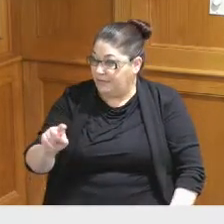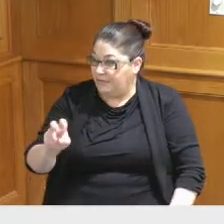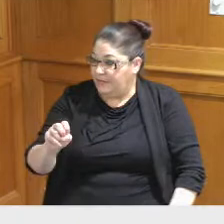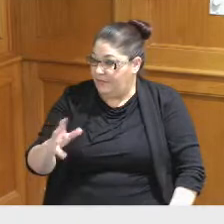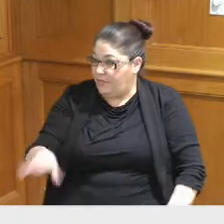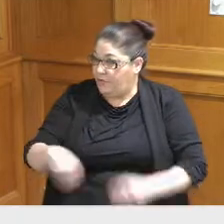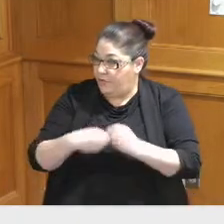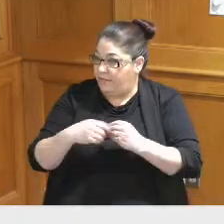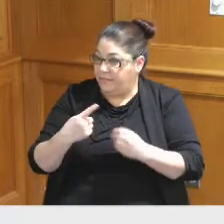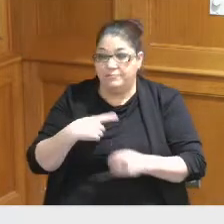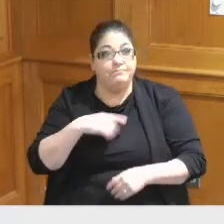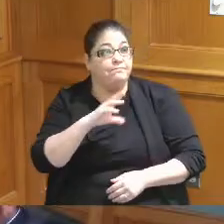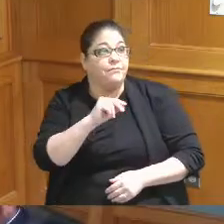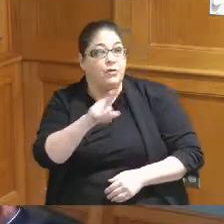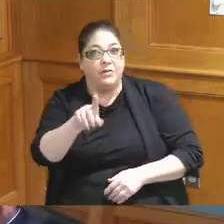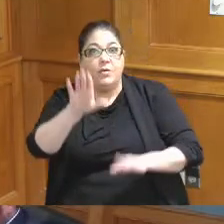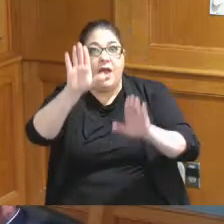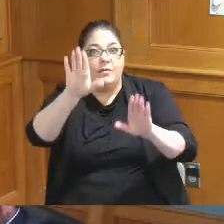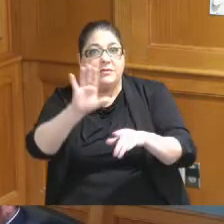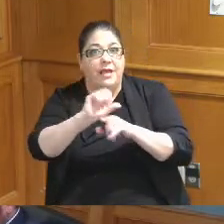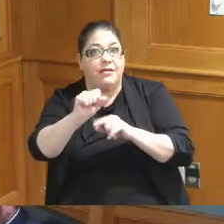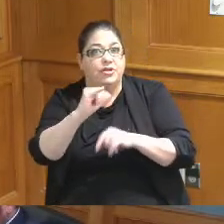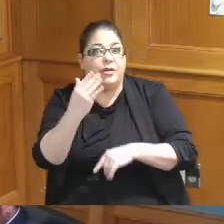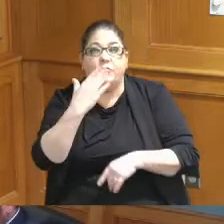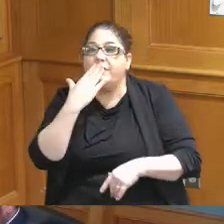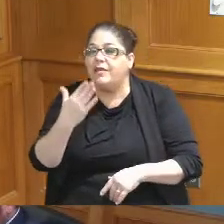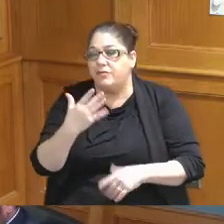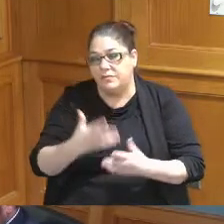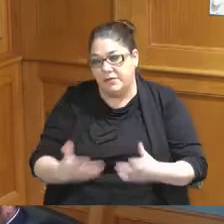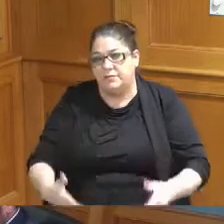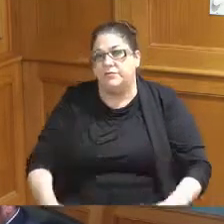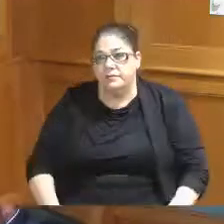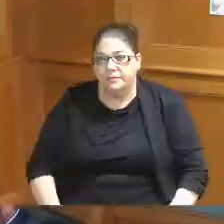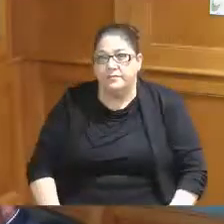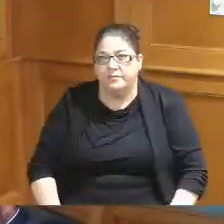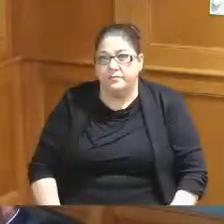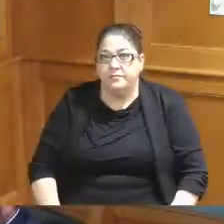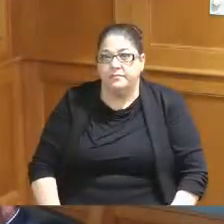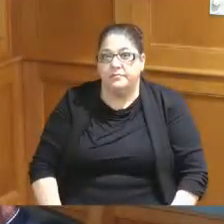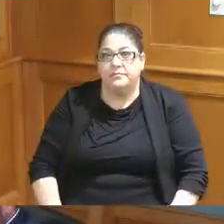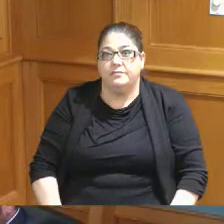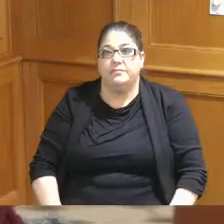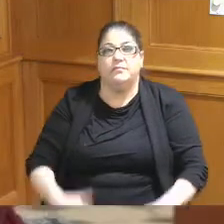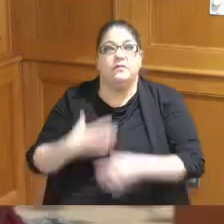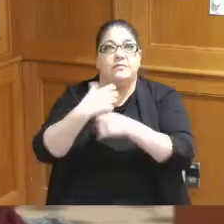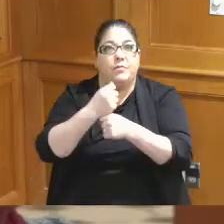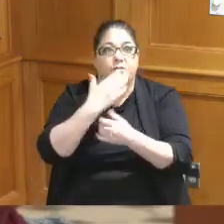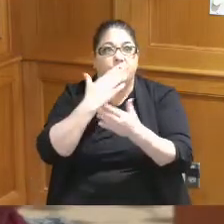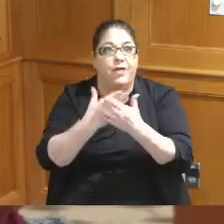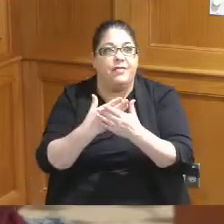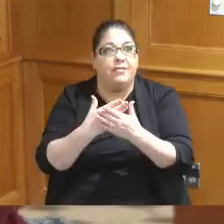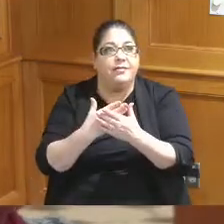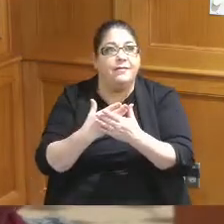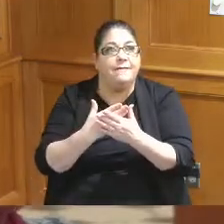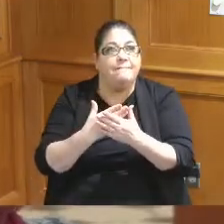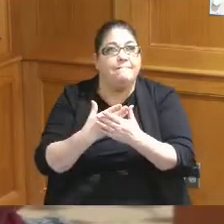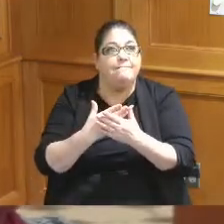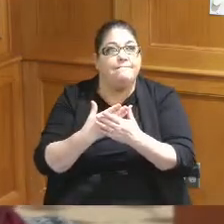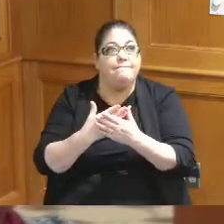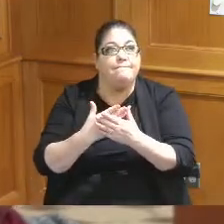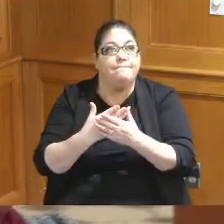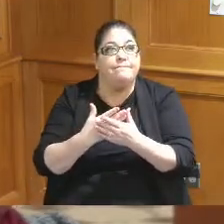your perspective all right you did an outstanding job really I think summarized it well and I think